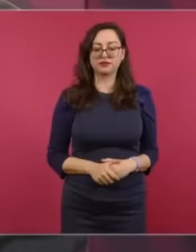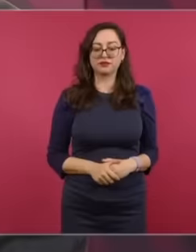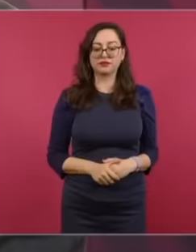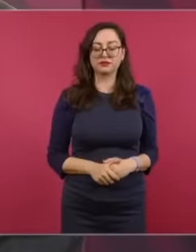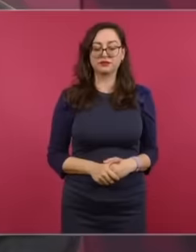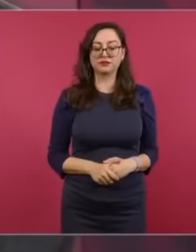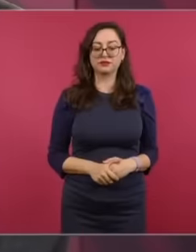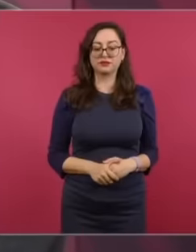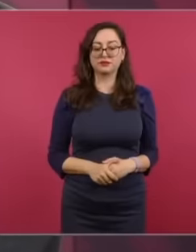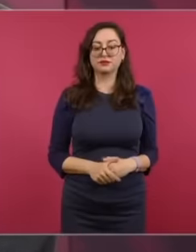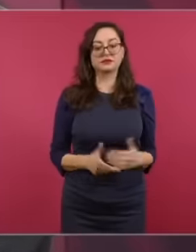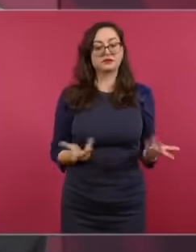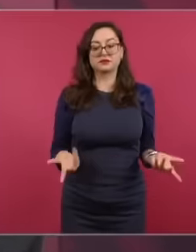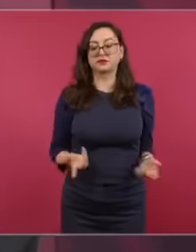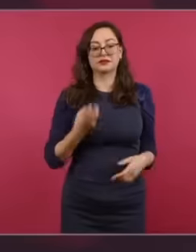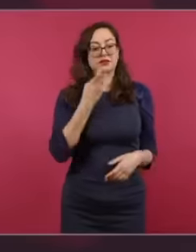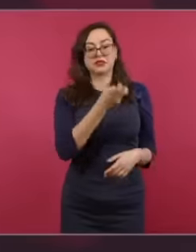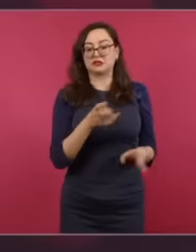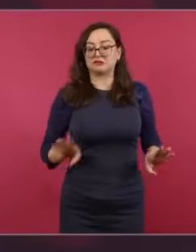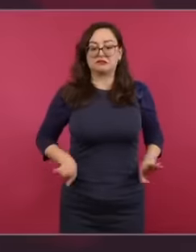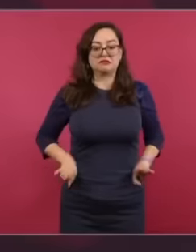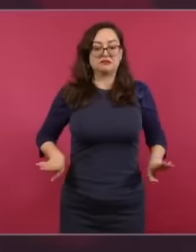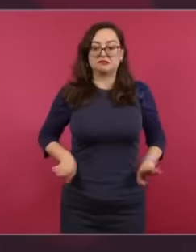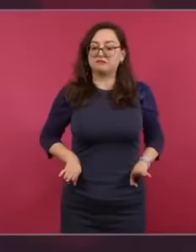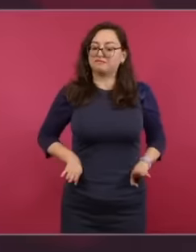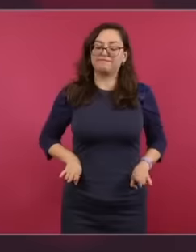and it is not in our best interests. We want it to